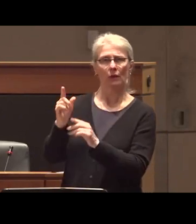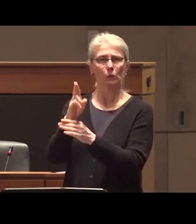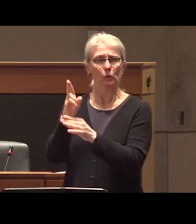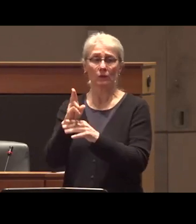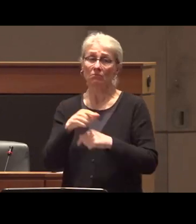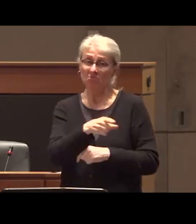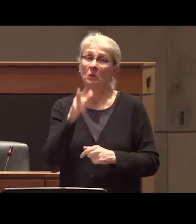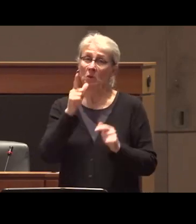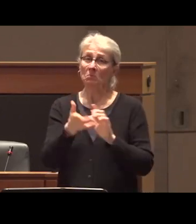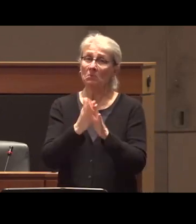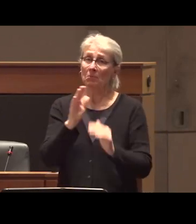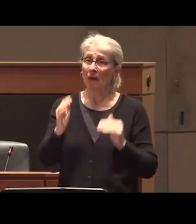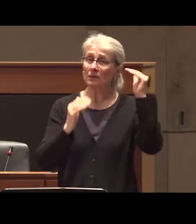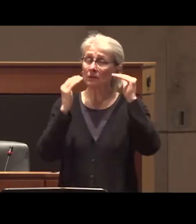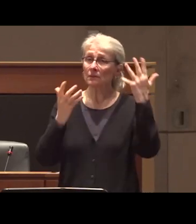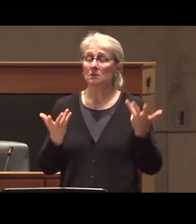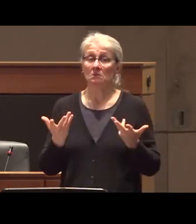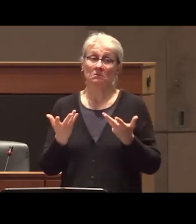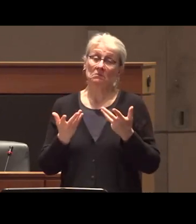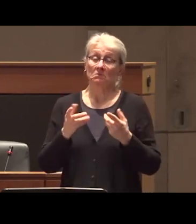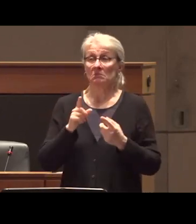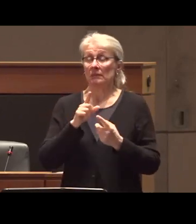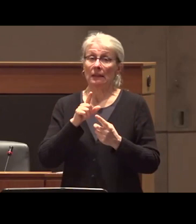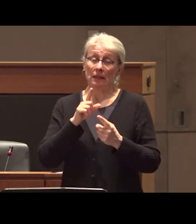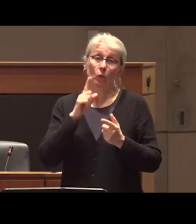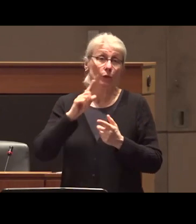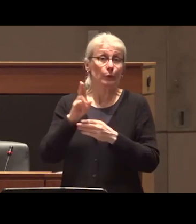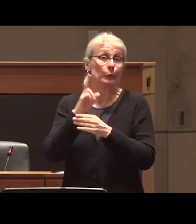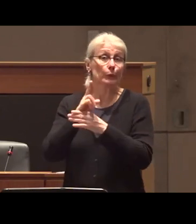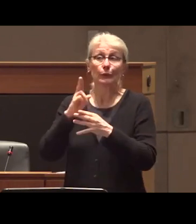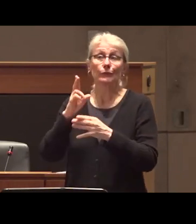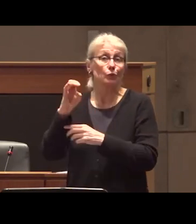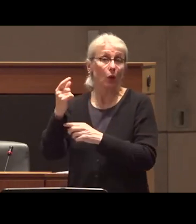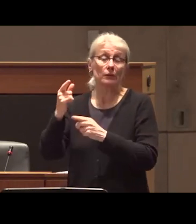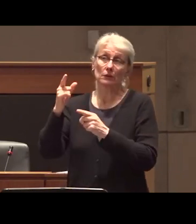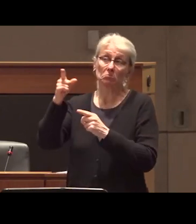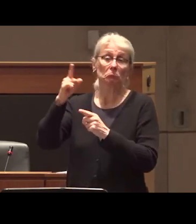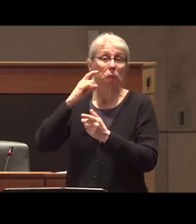up to be either if not drug if not illegal drug users users of legal drugs and we also need to